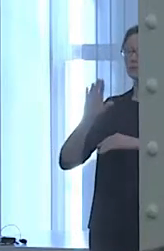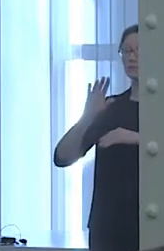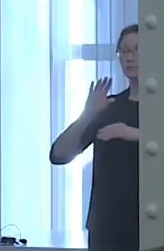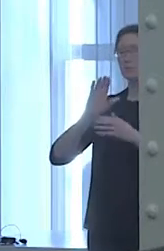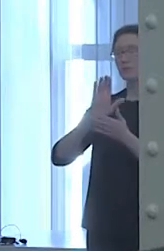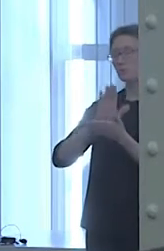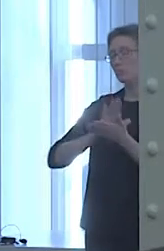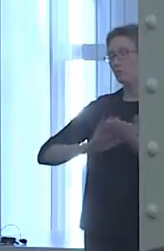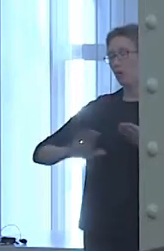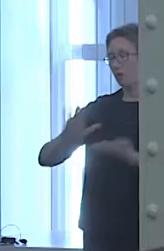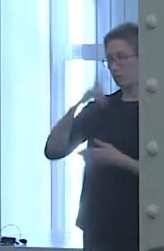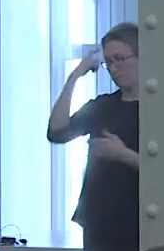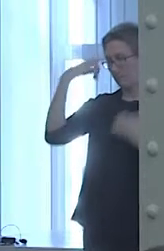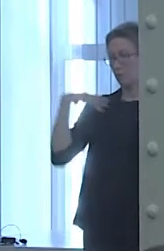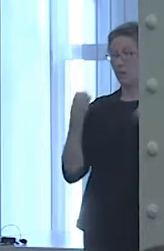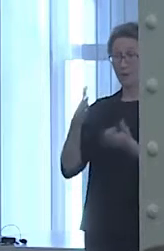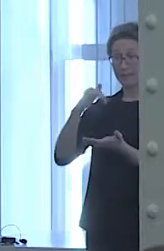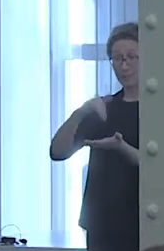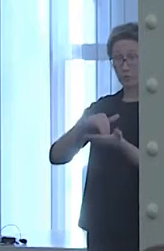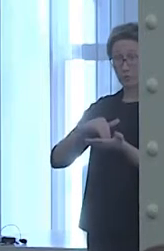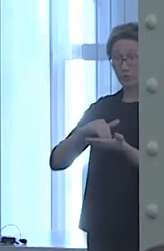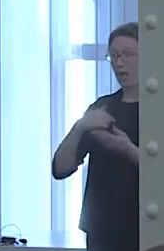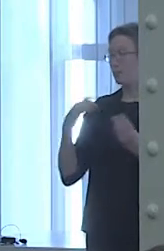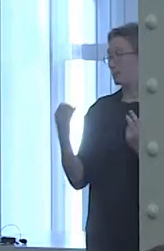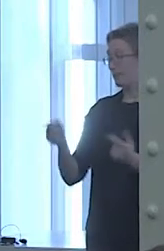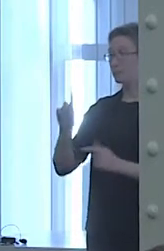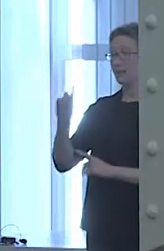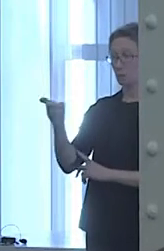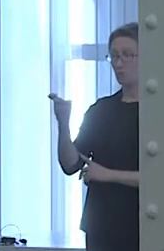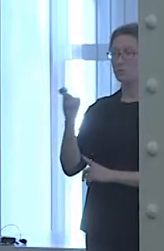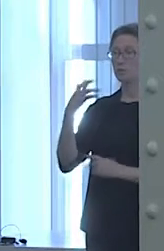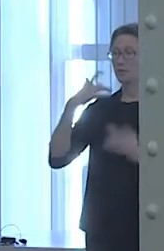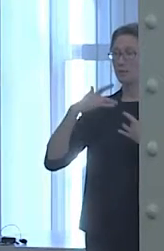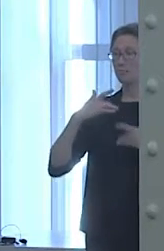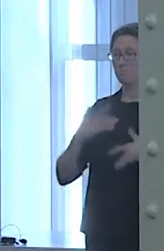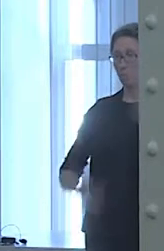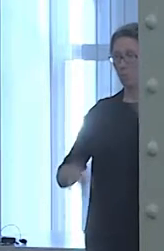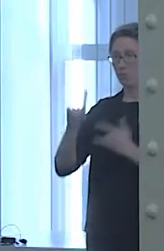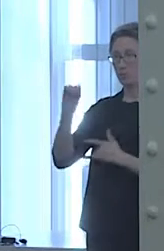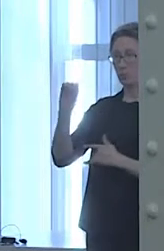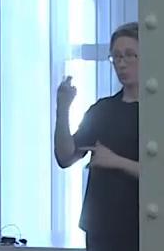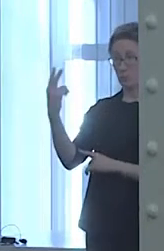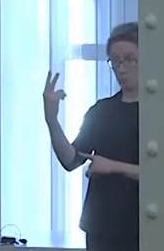with Bipolar II. I also got a second opinion on my own which confirmed the diagnosis,